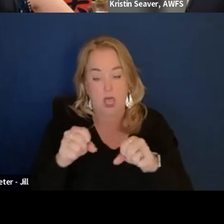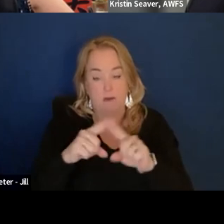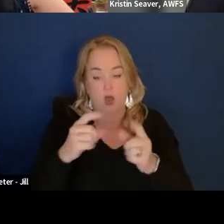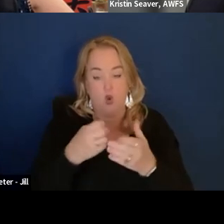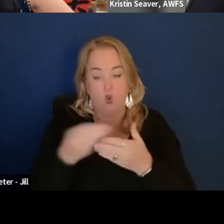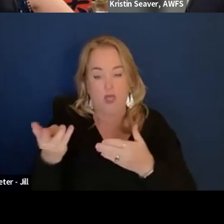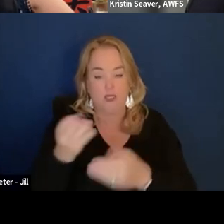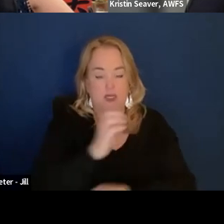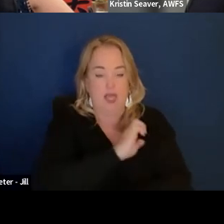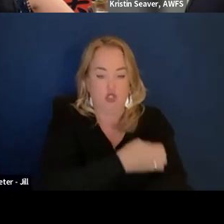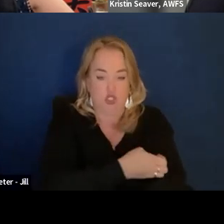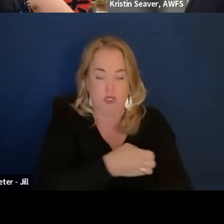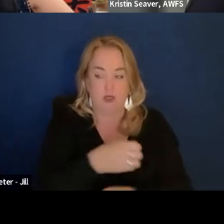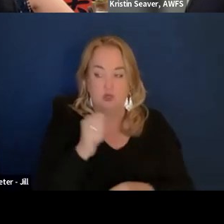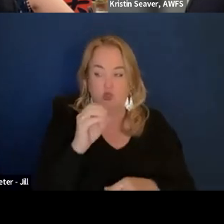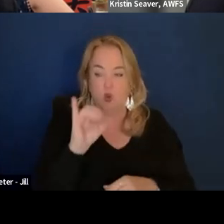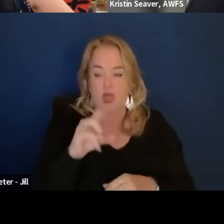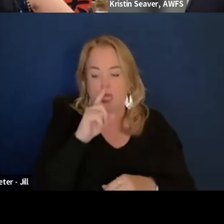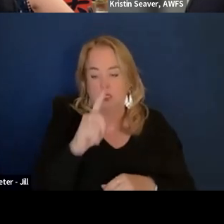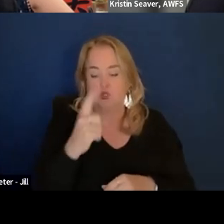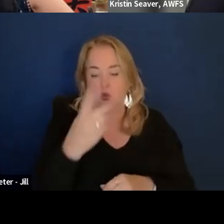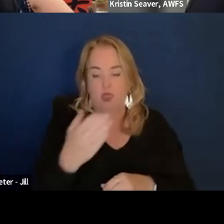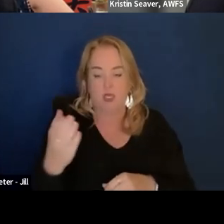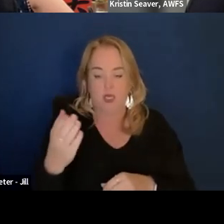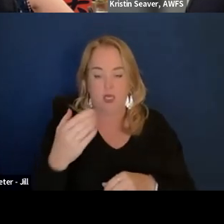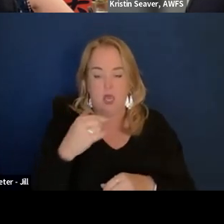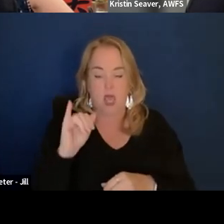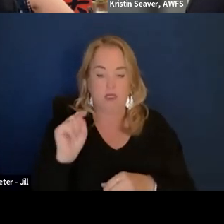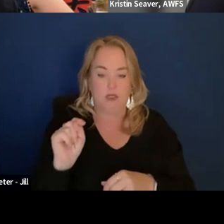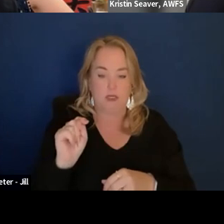And that is something that like the IT organizations do.